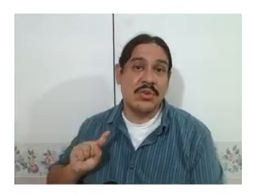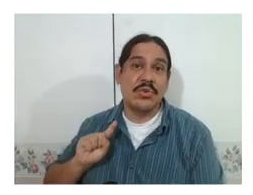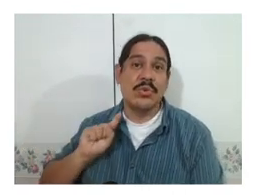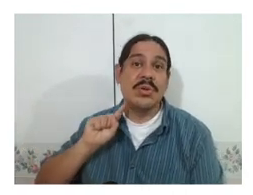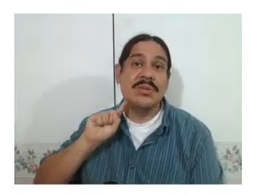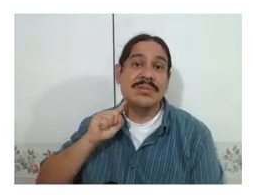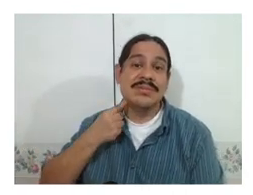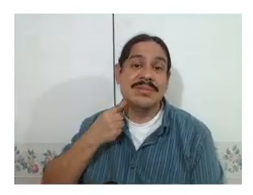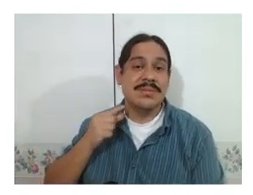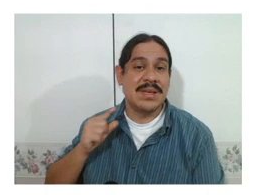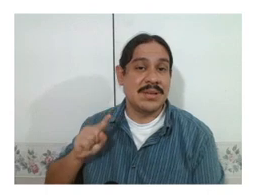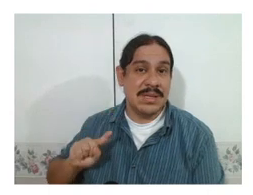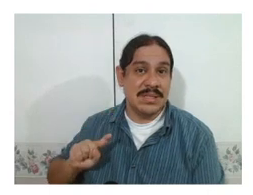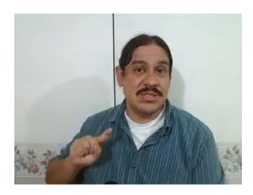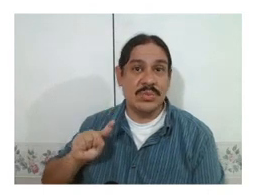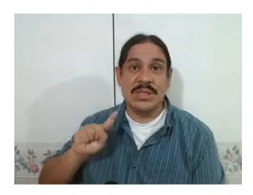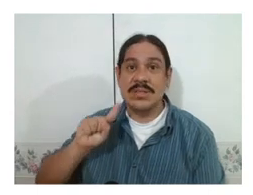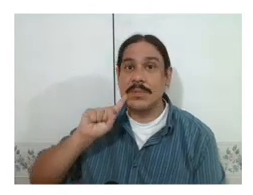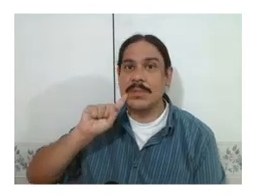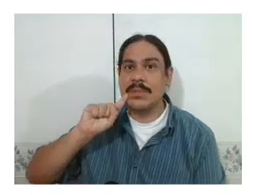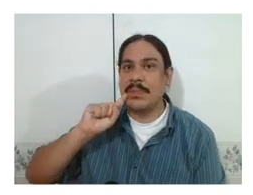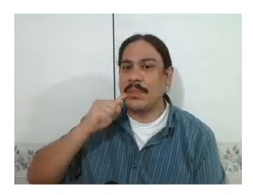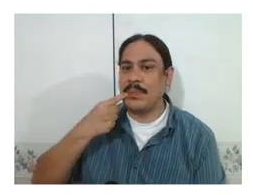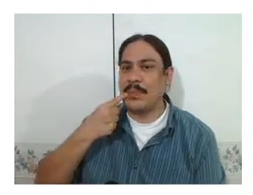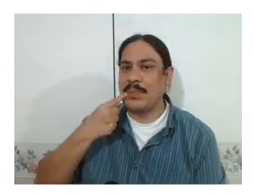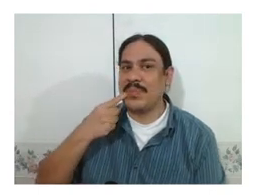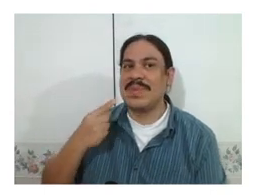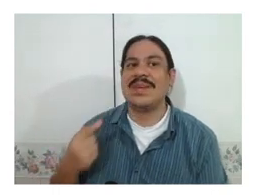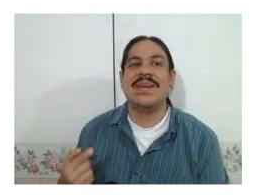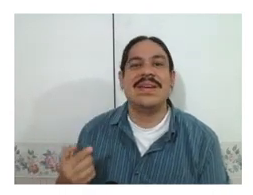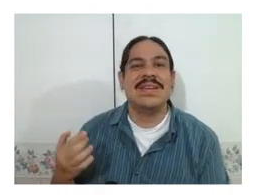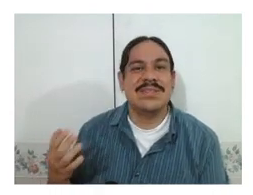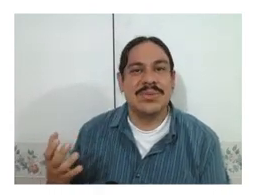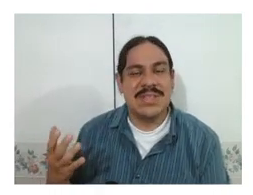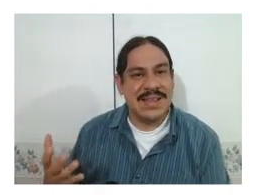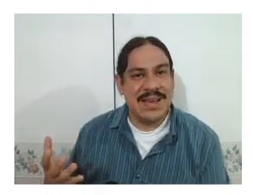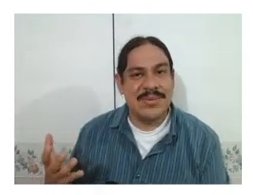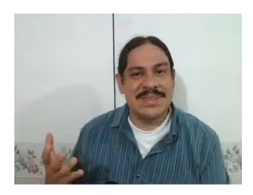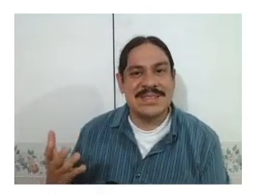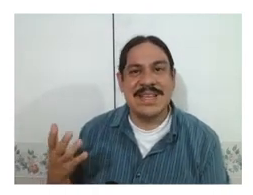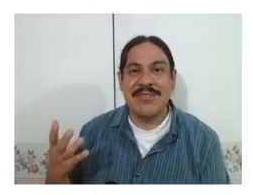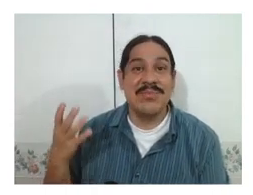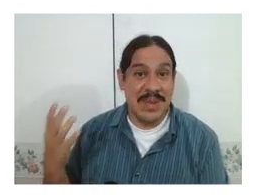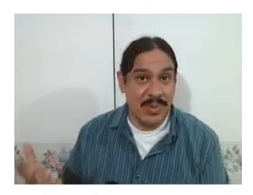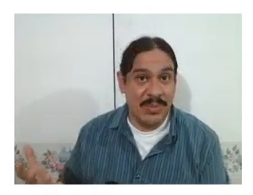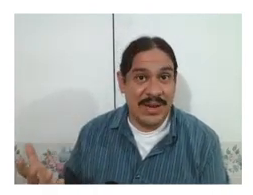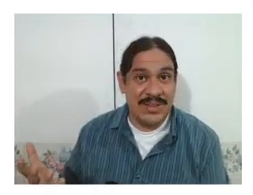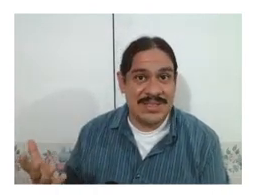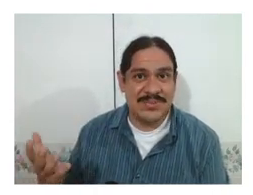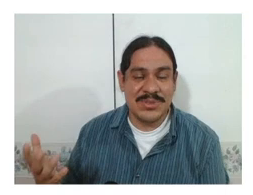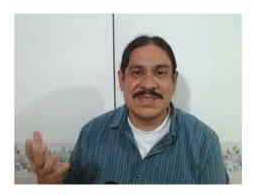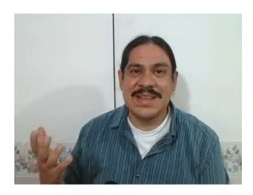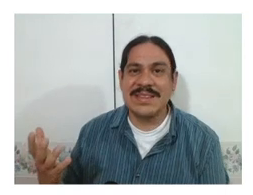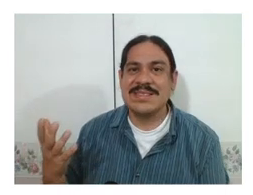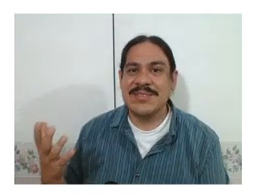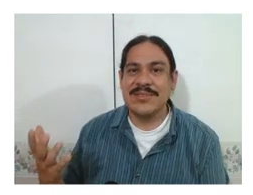'cruel' and the meaning 'sweet' so sign languages have minimal pairs